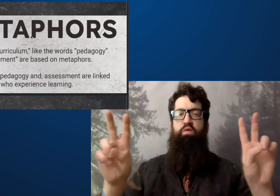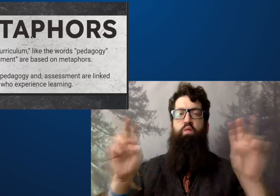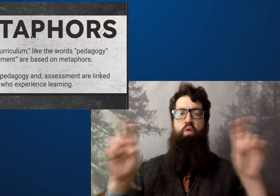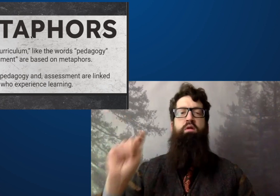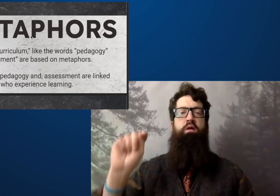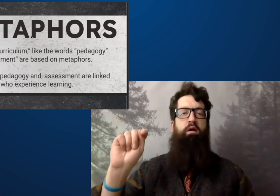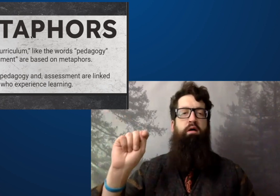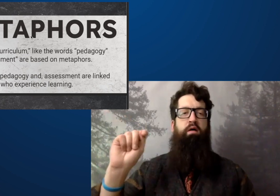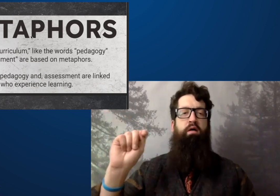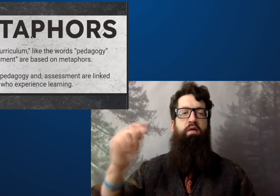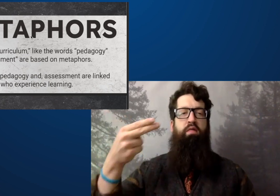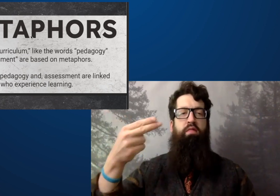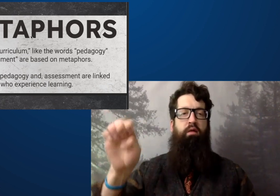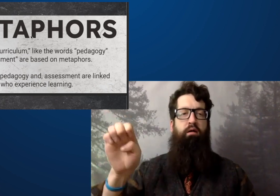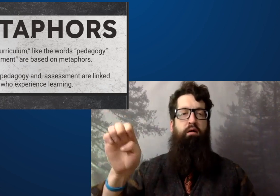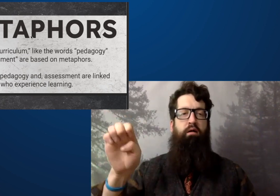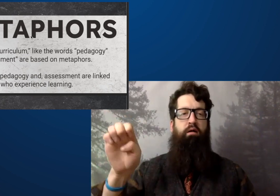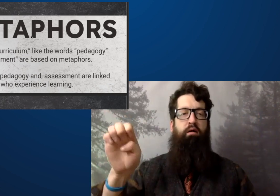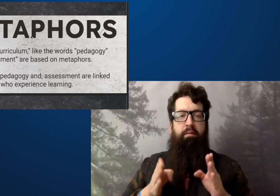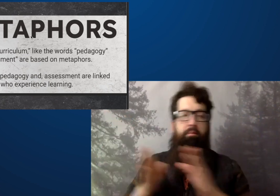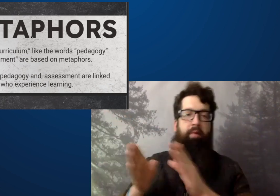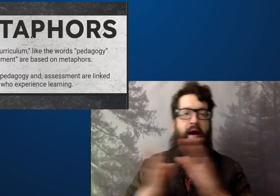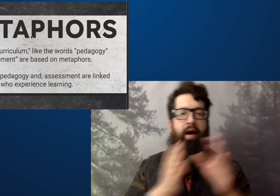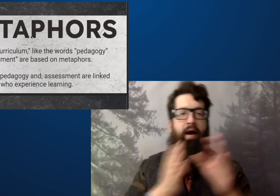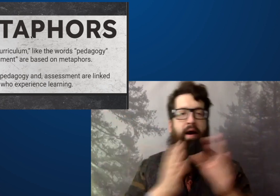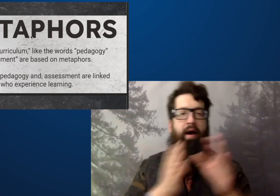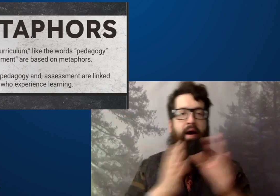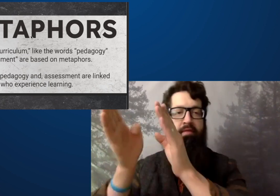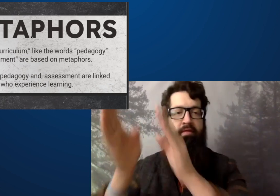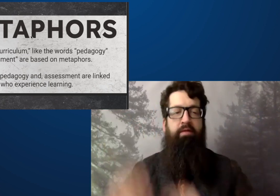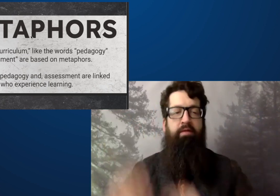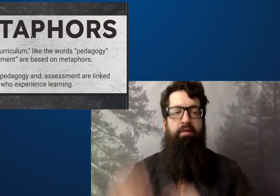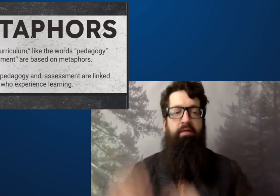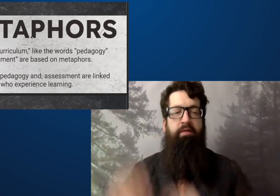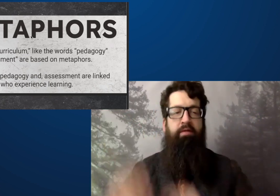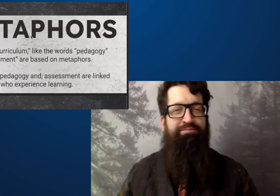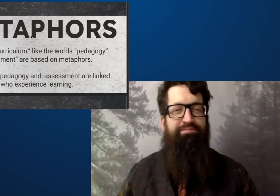Curriculum is essentially called the path.